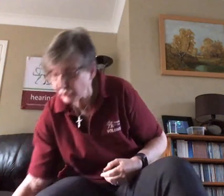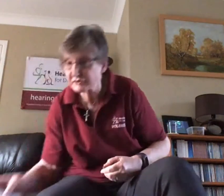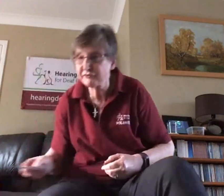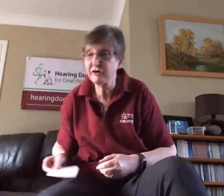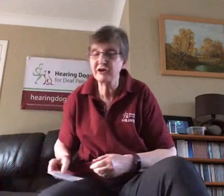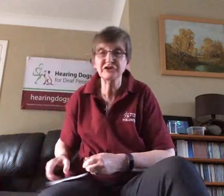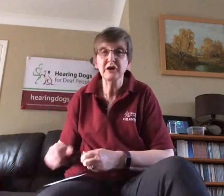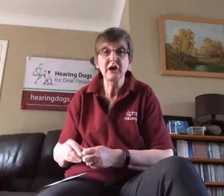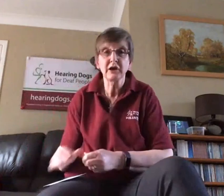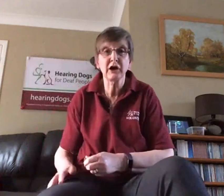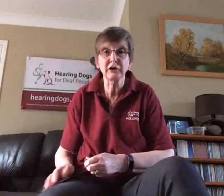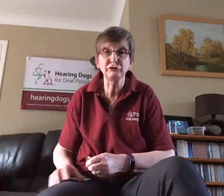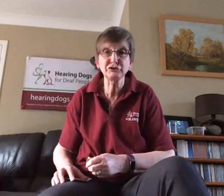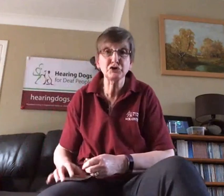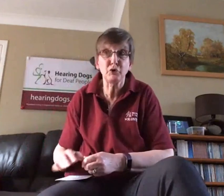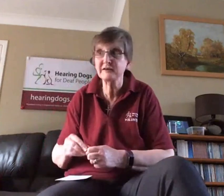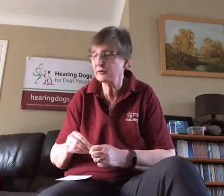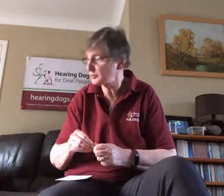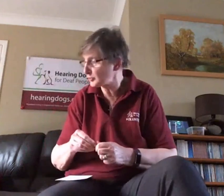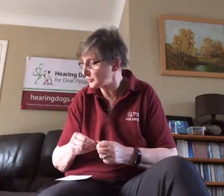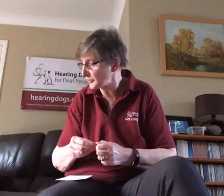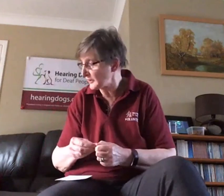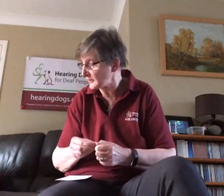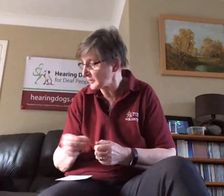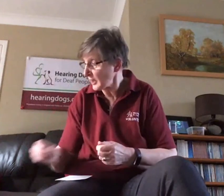of fuss, cuddles, toys, all sorts of things.